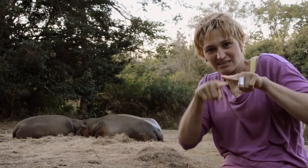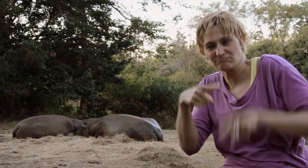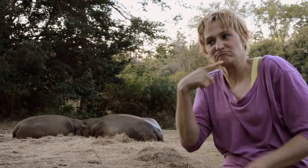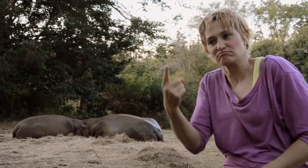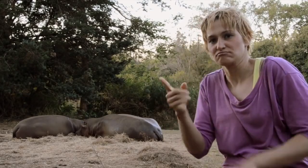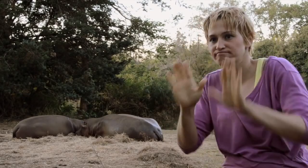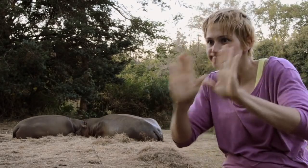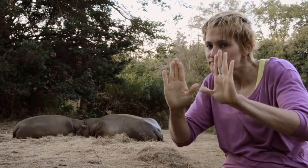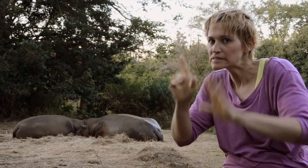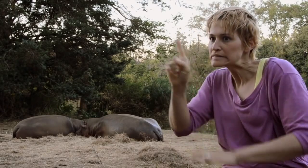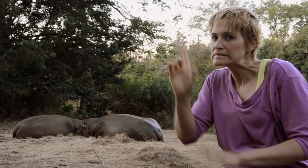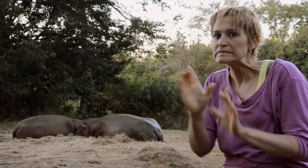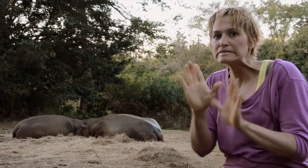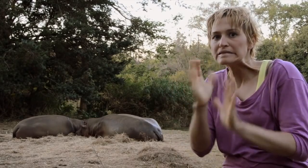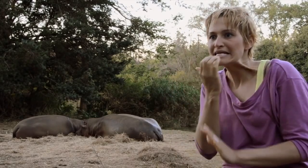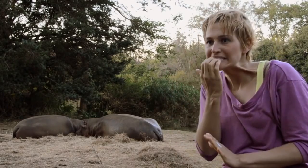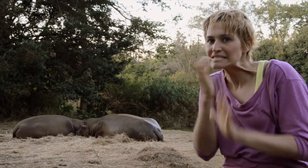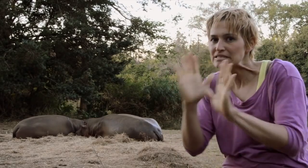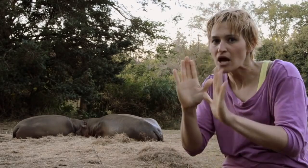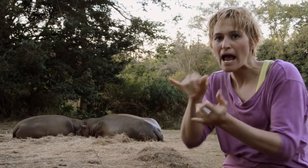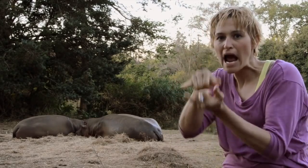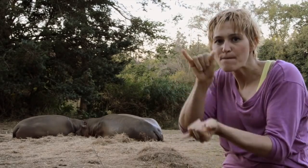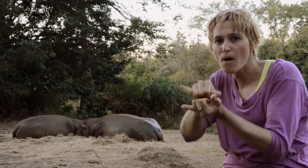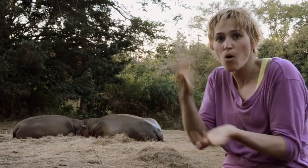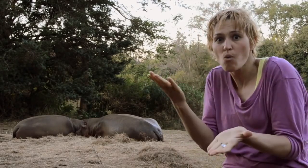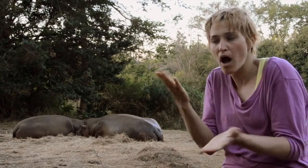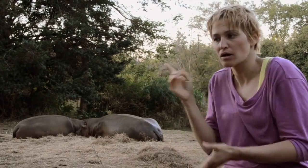There is a sign back there that warns